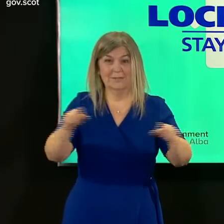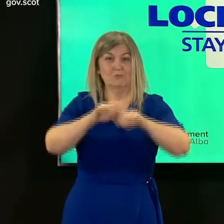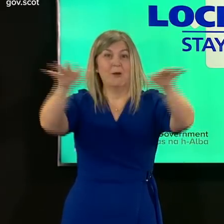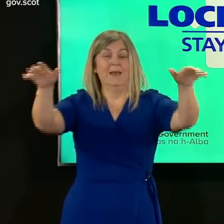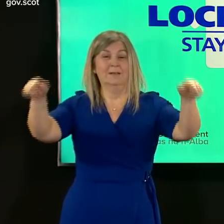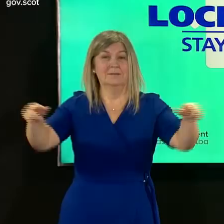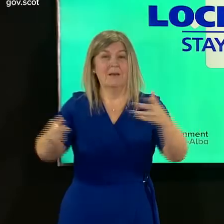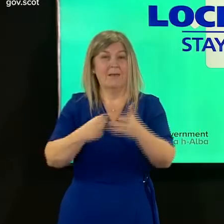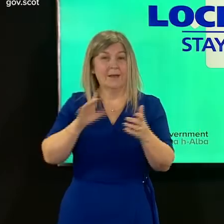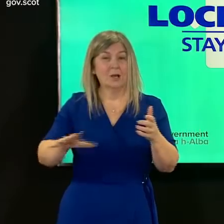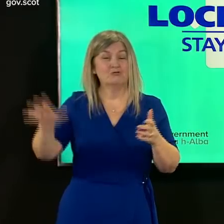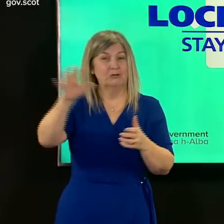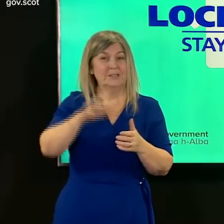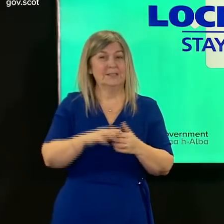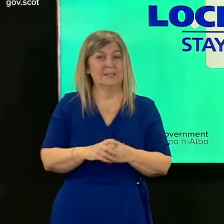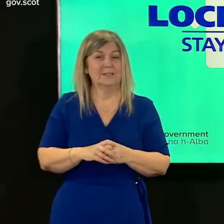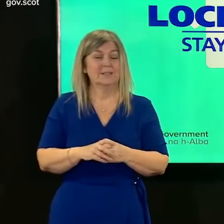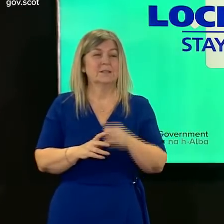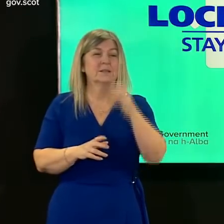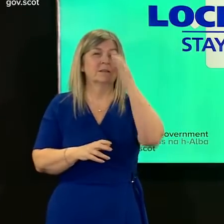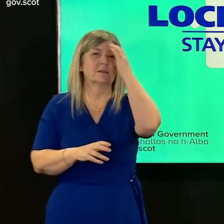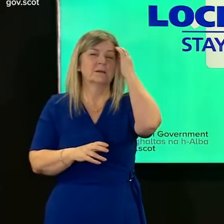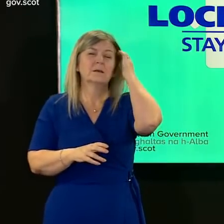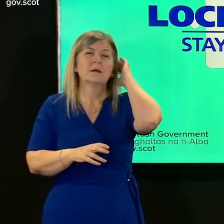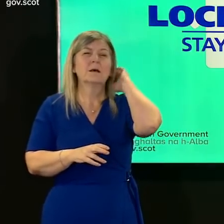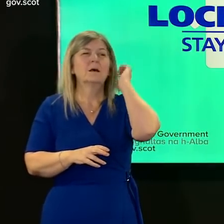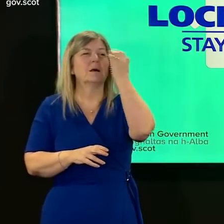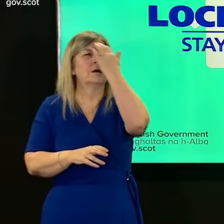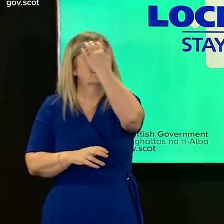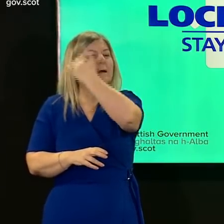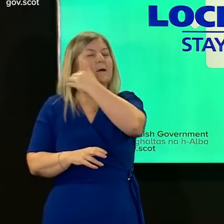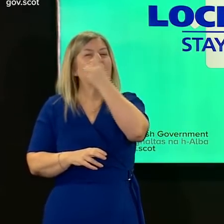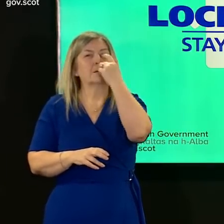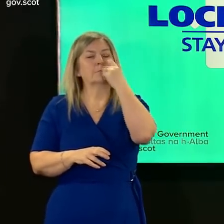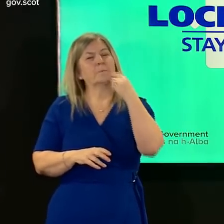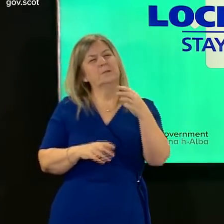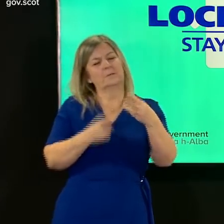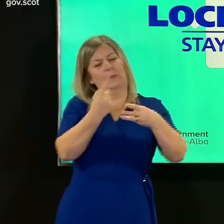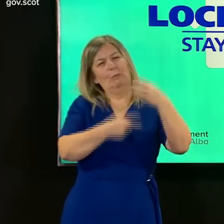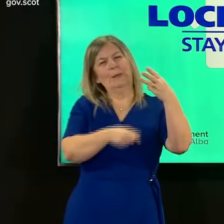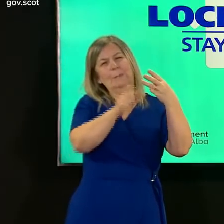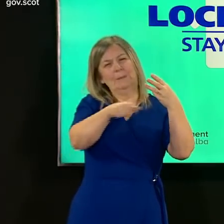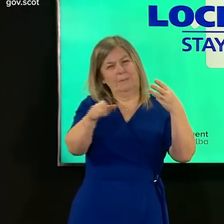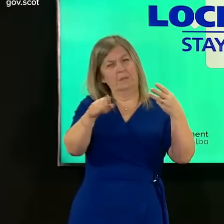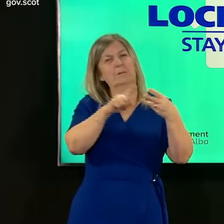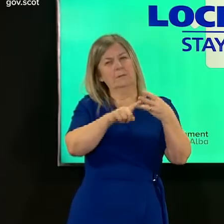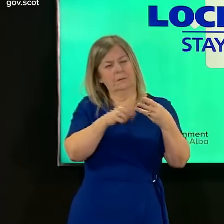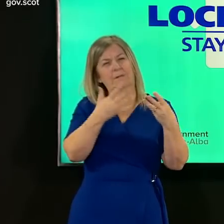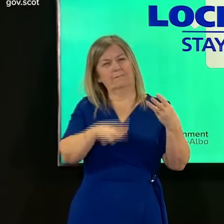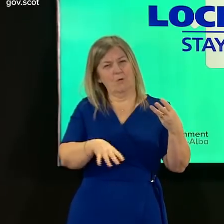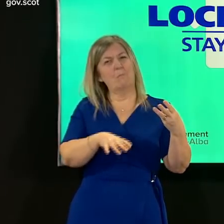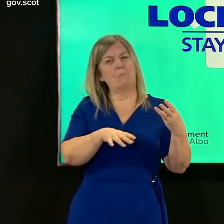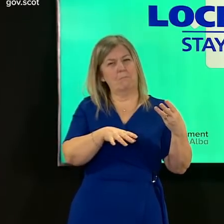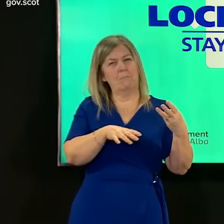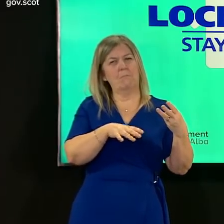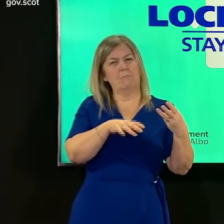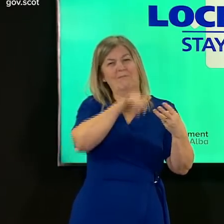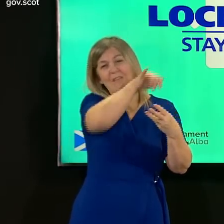about this variant and how it was how the individuals were involved in that and